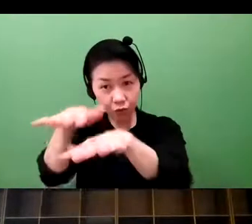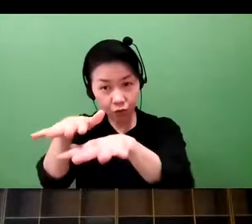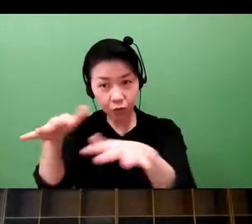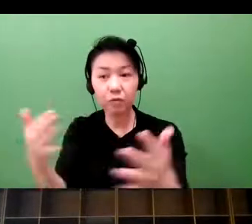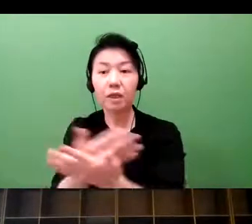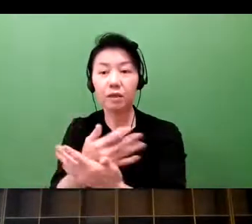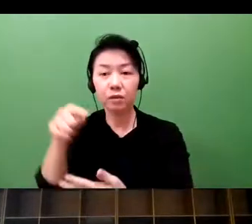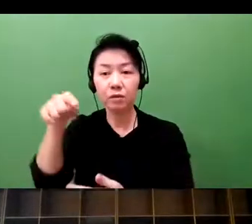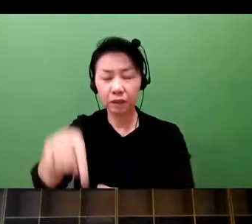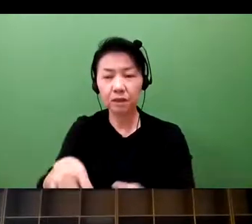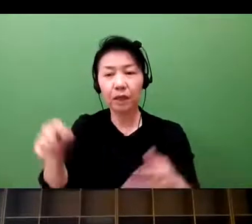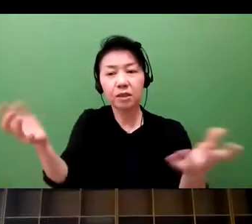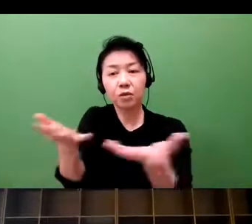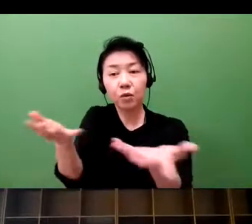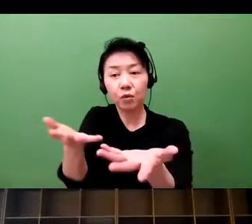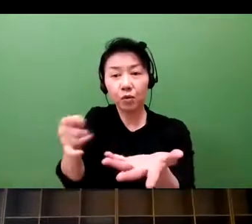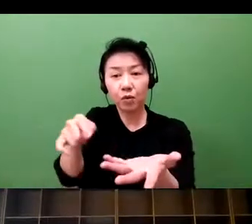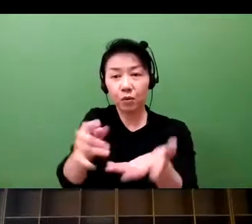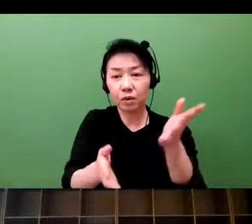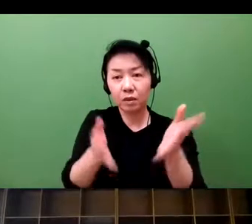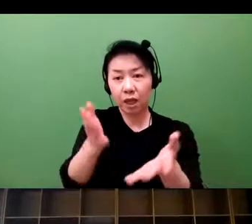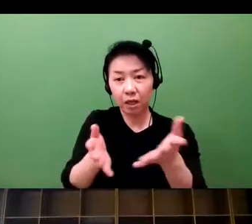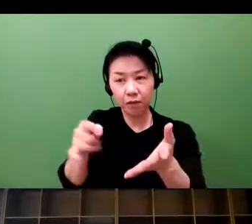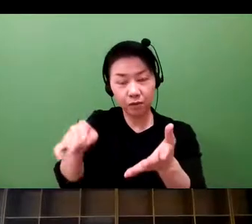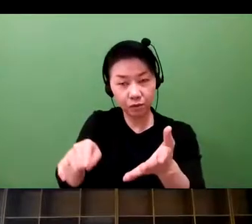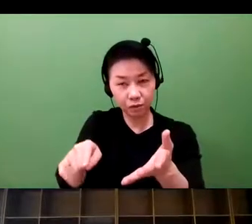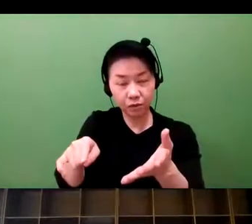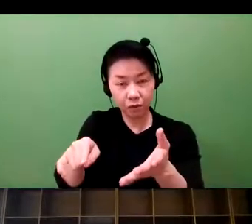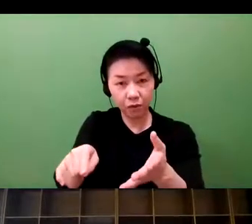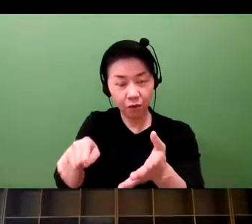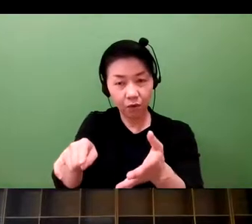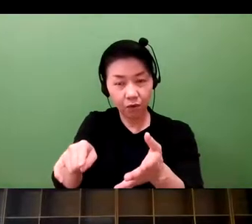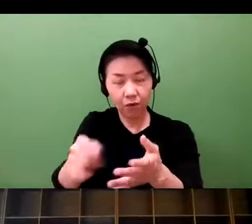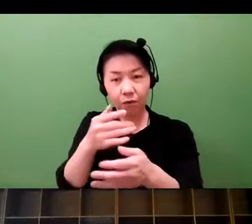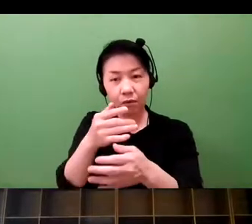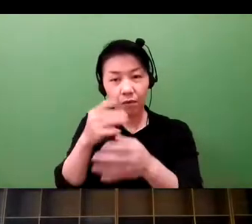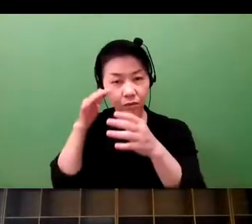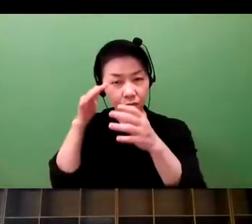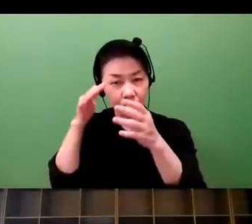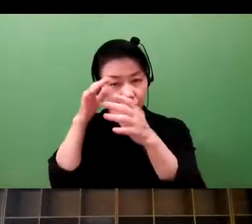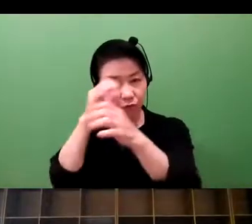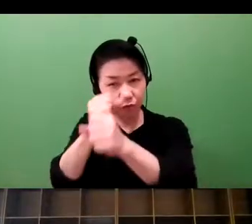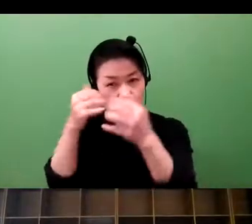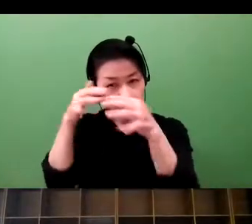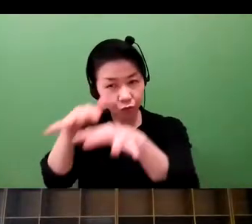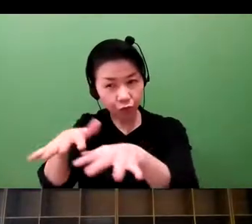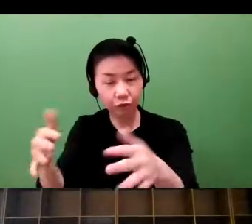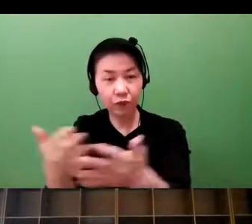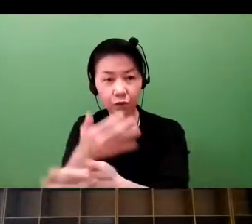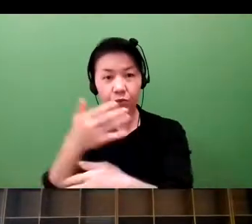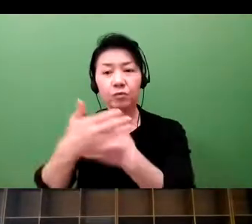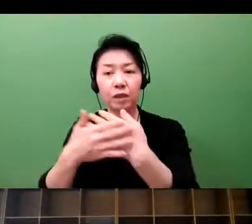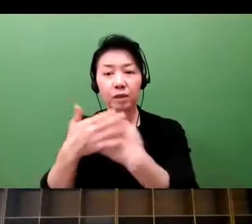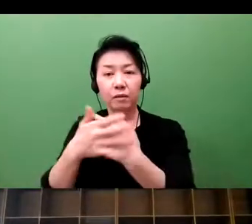to community. If you look at the service areas,